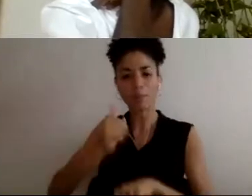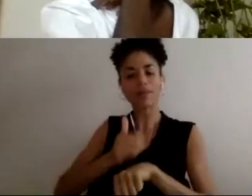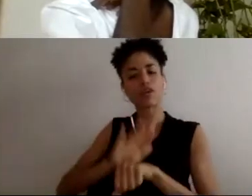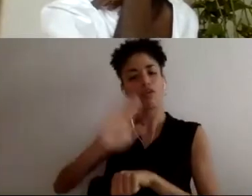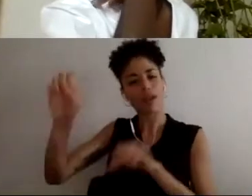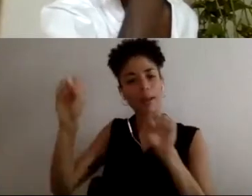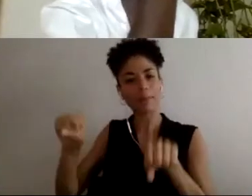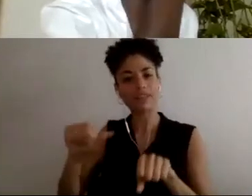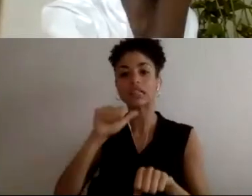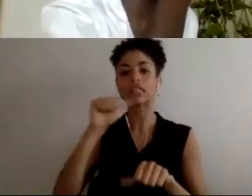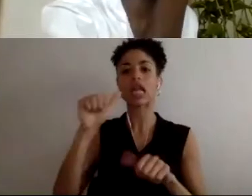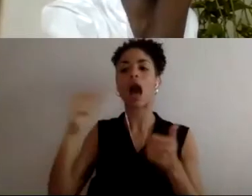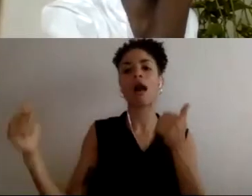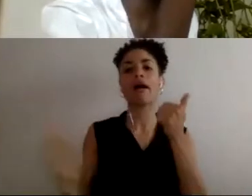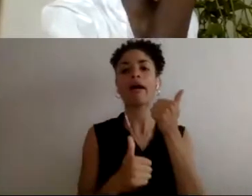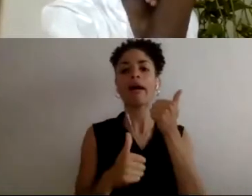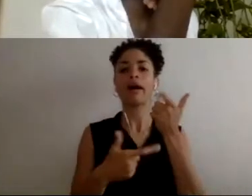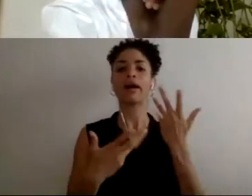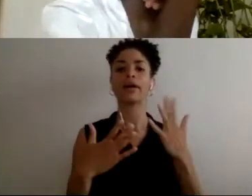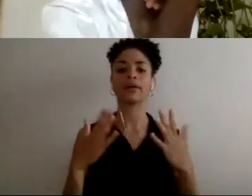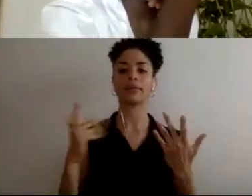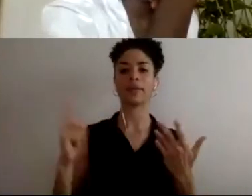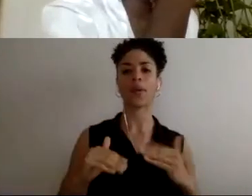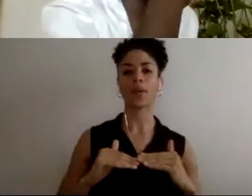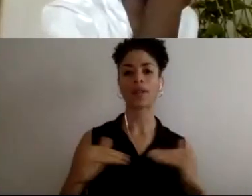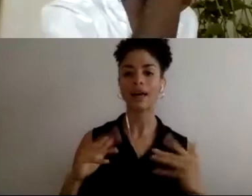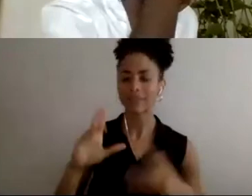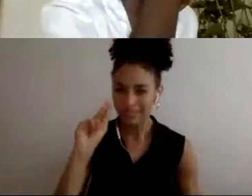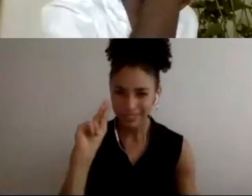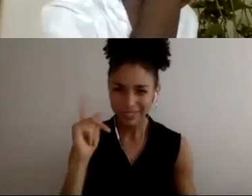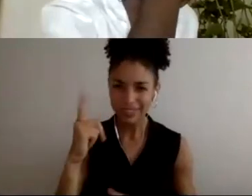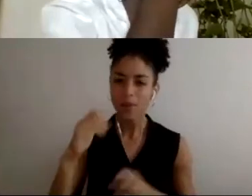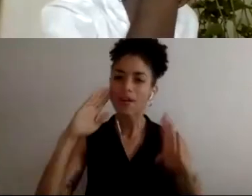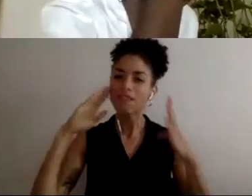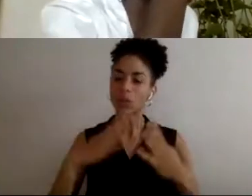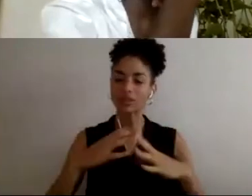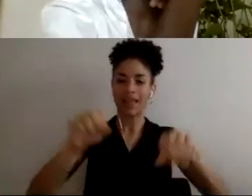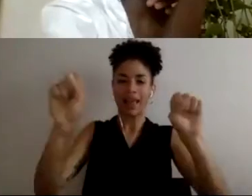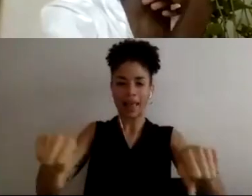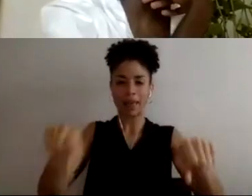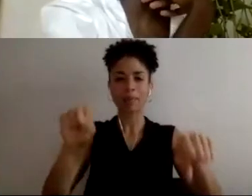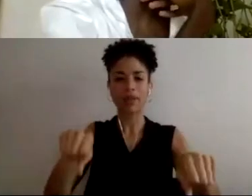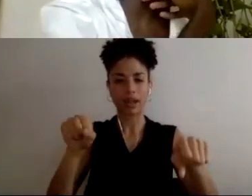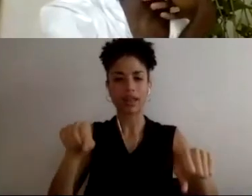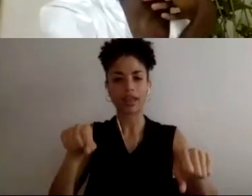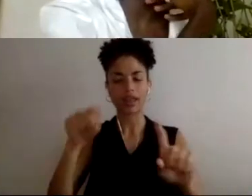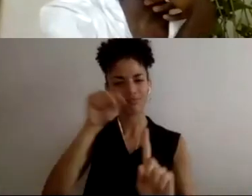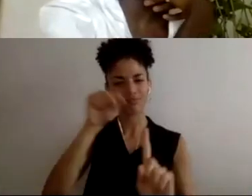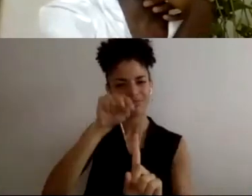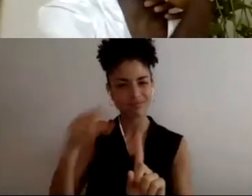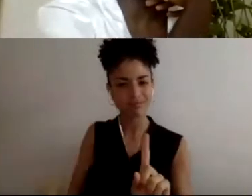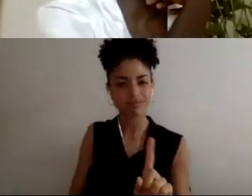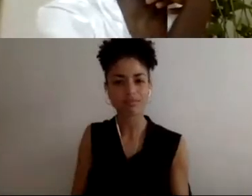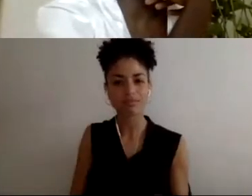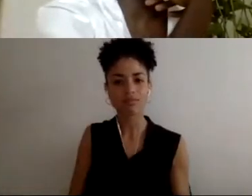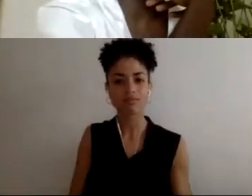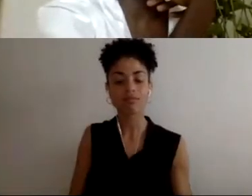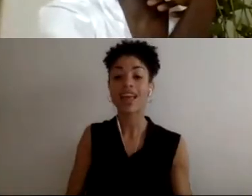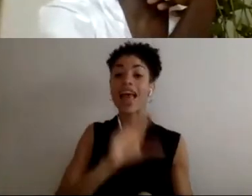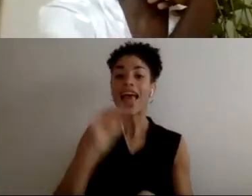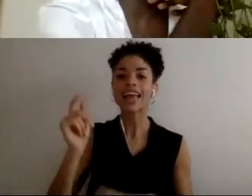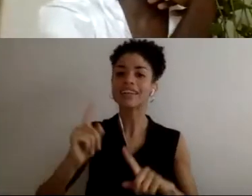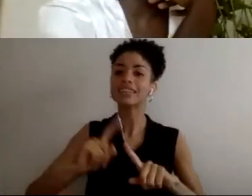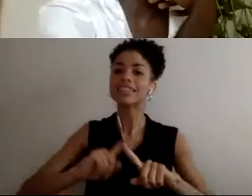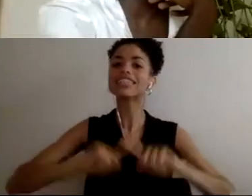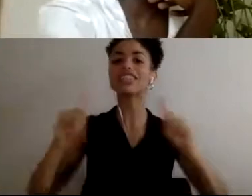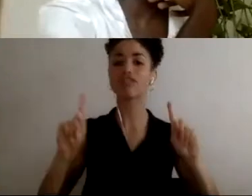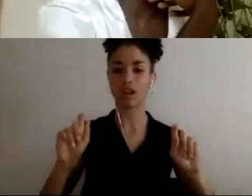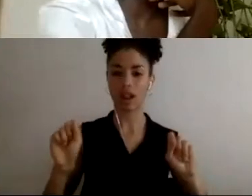So I want to see a focus on capability and different ability, and I want to see